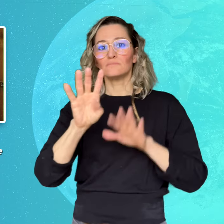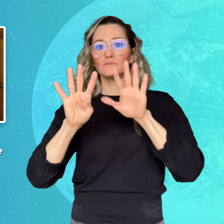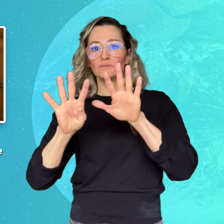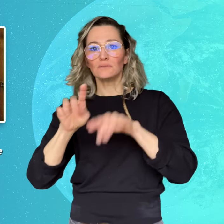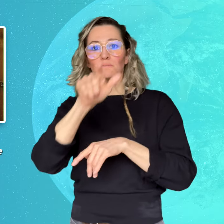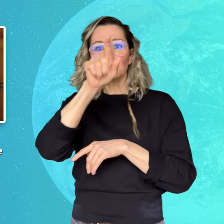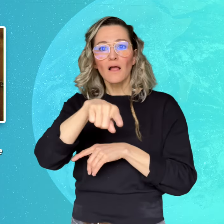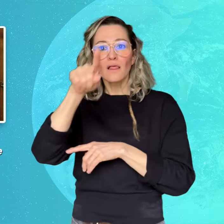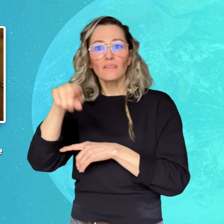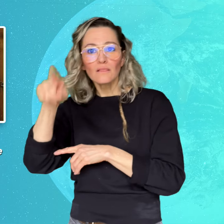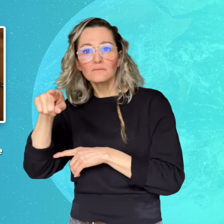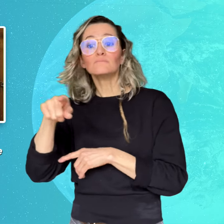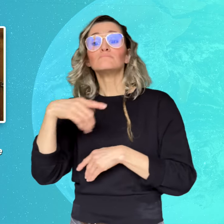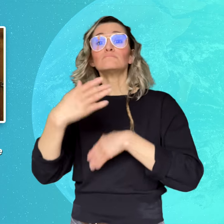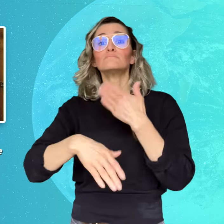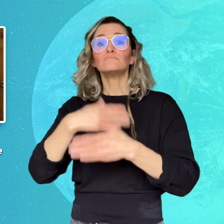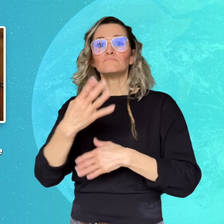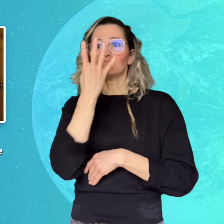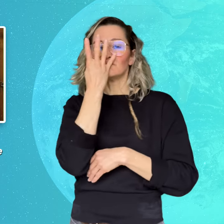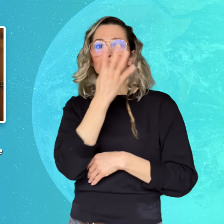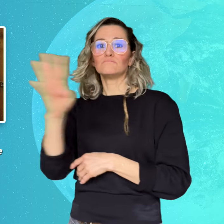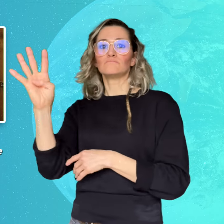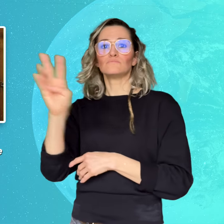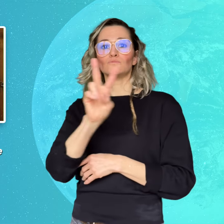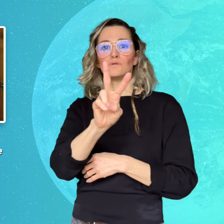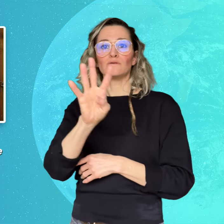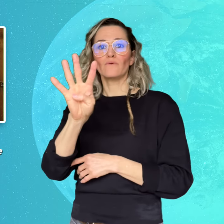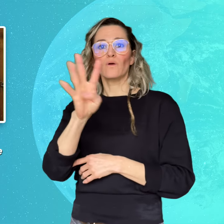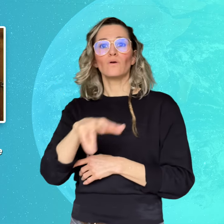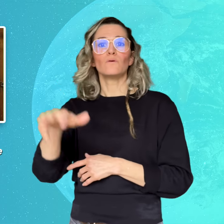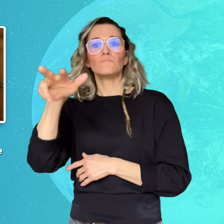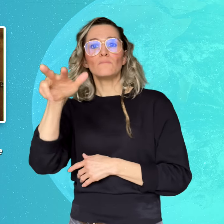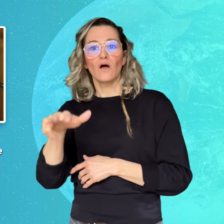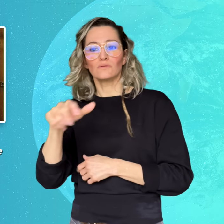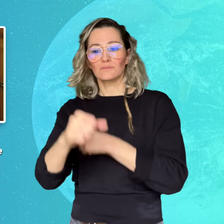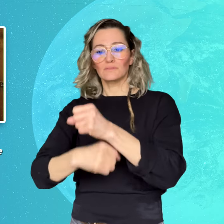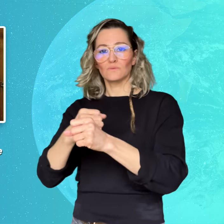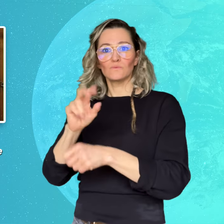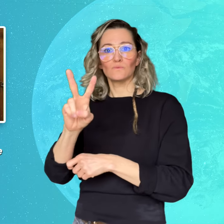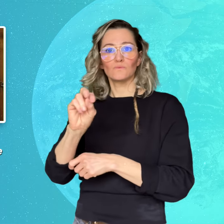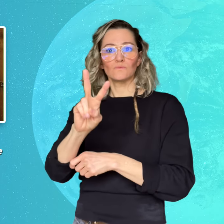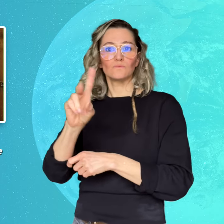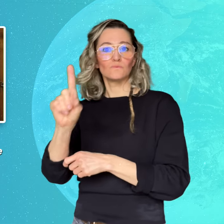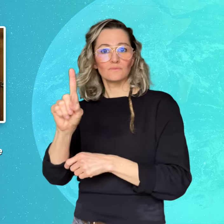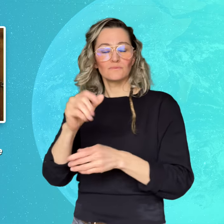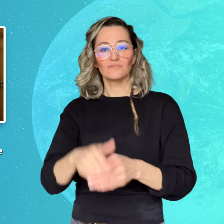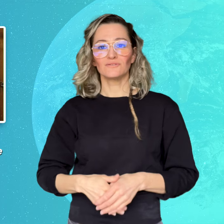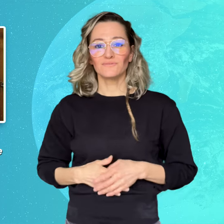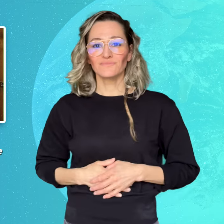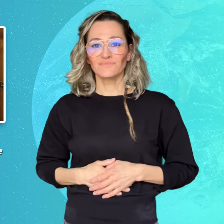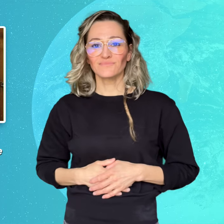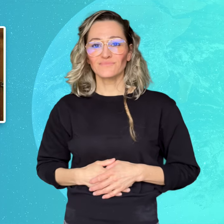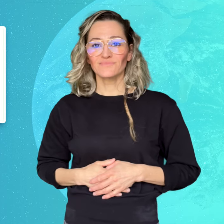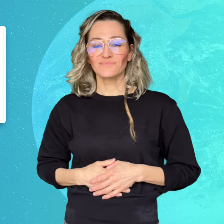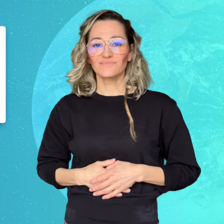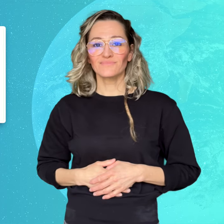He served 19 months and was released on March 24, 2021.